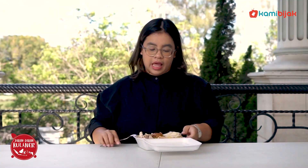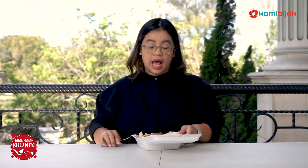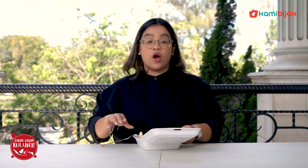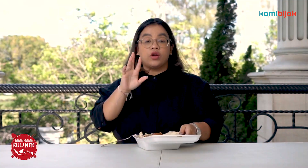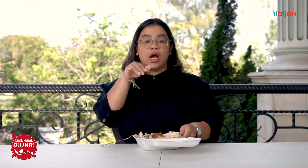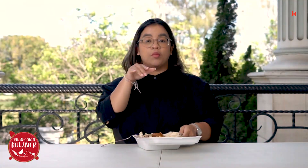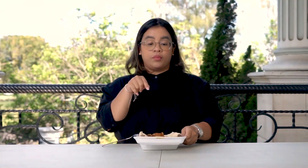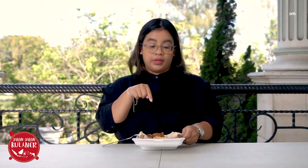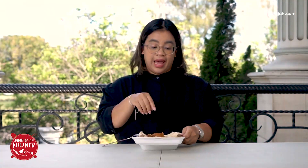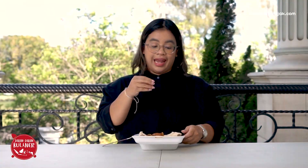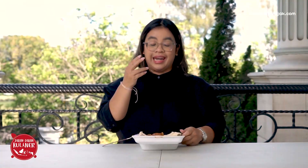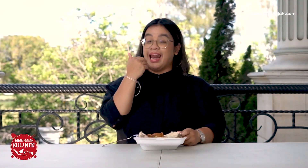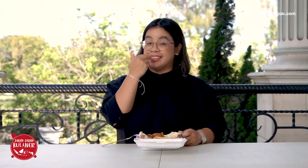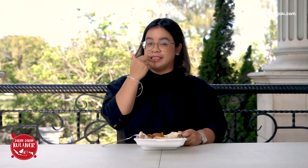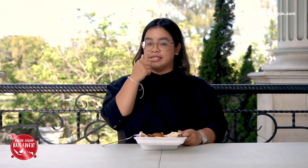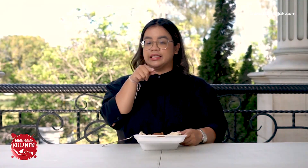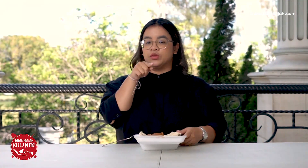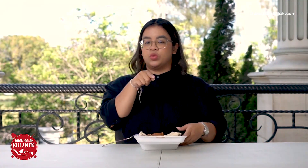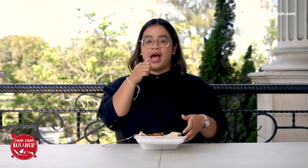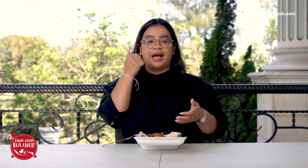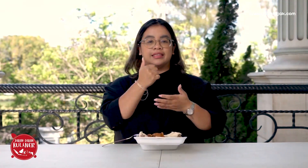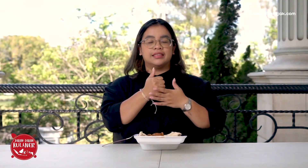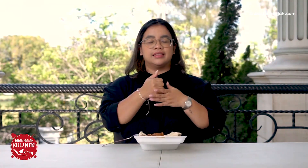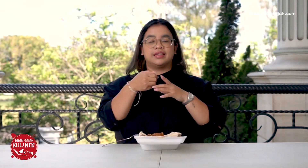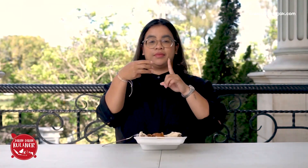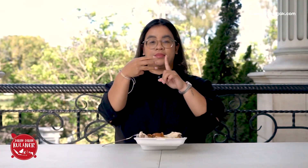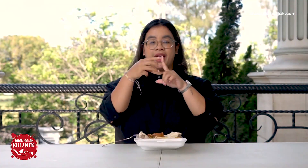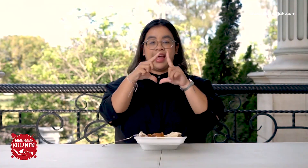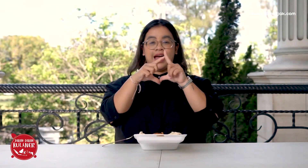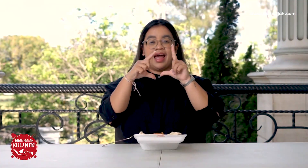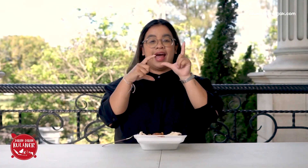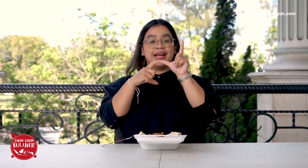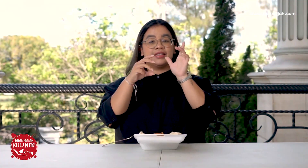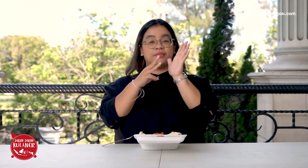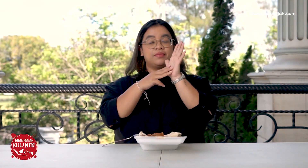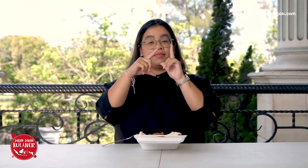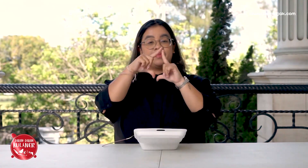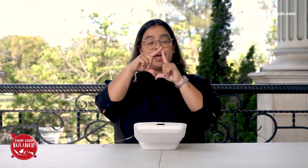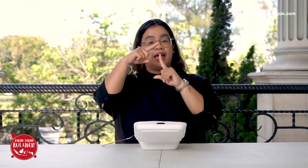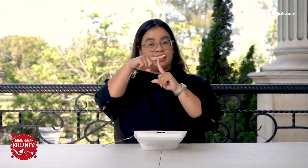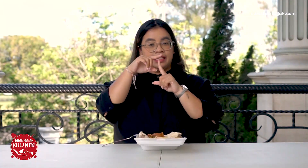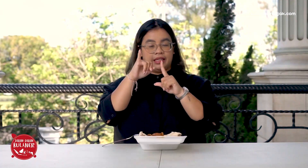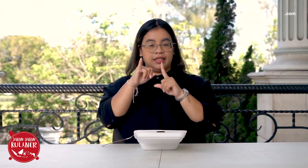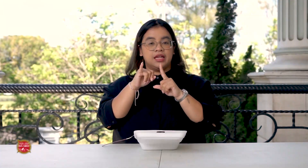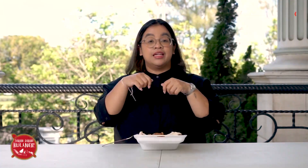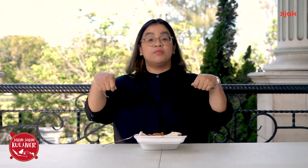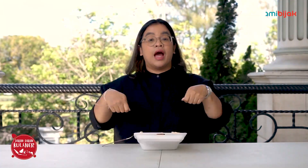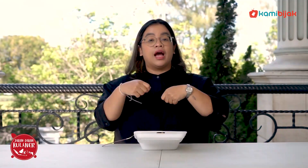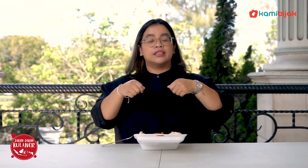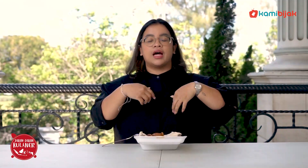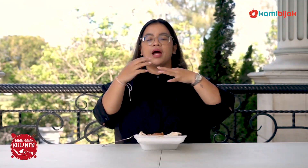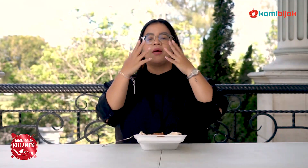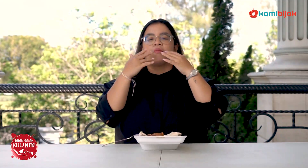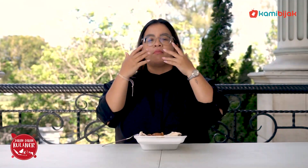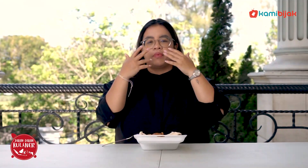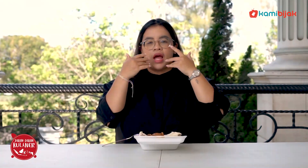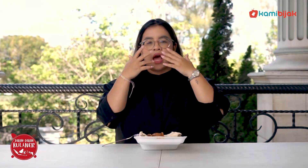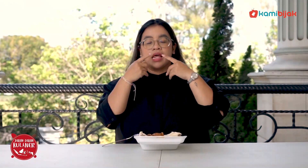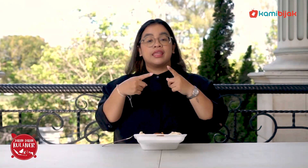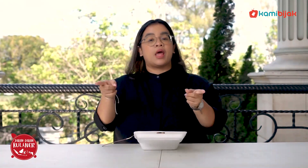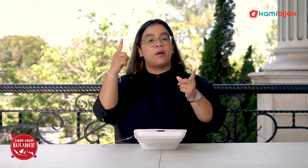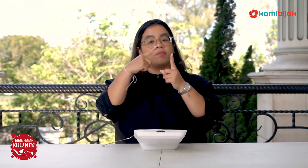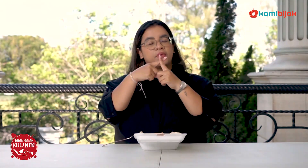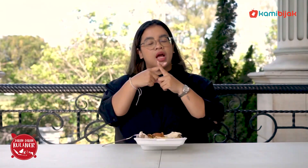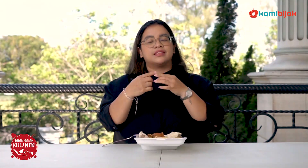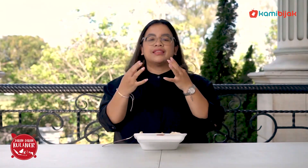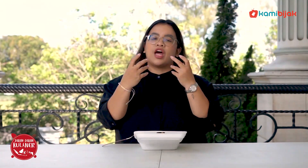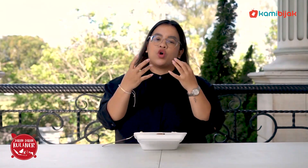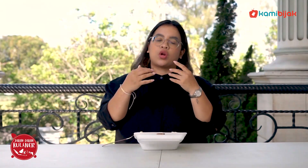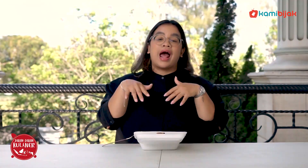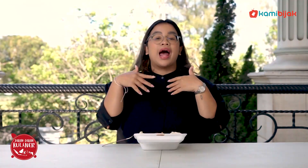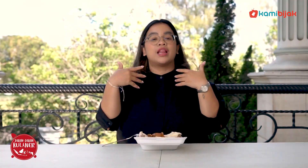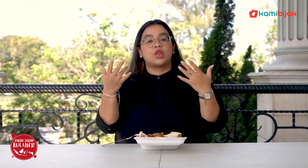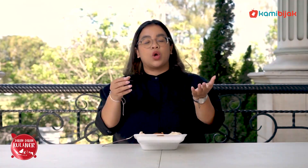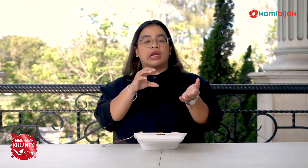oh yes basmati cooked with spices and then added vegetables